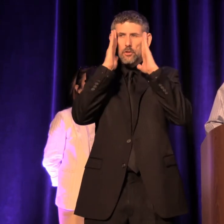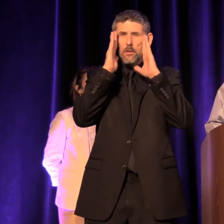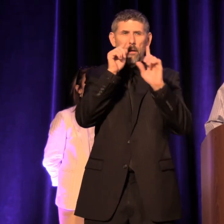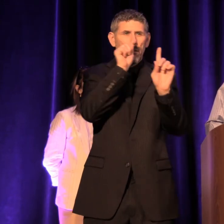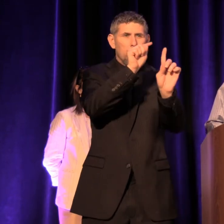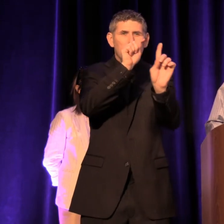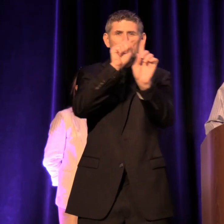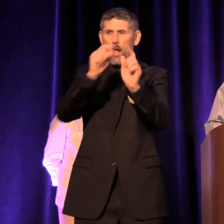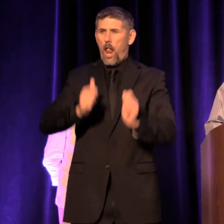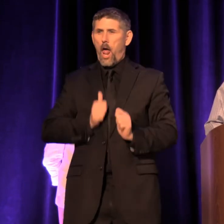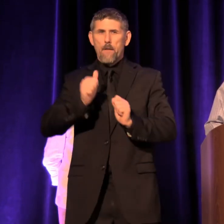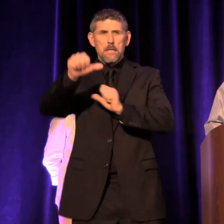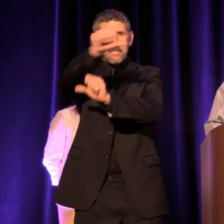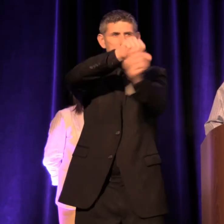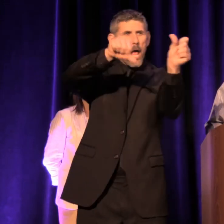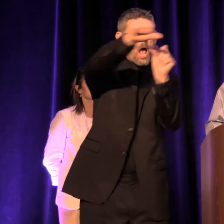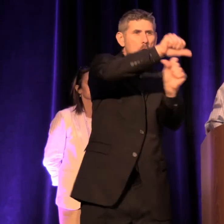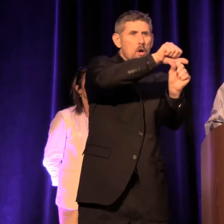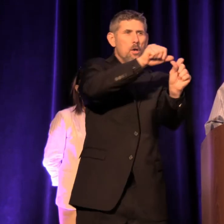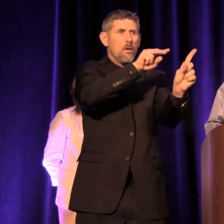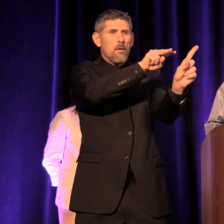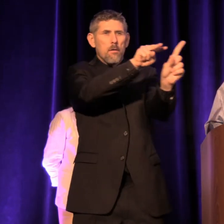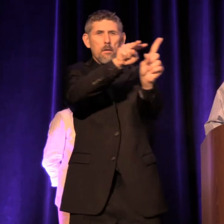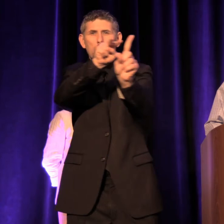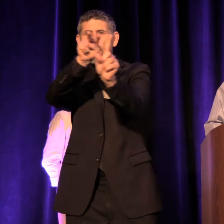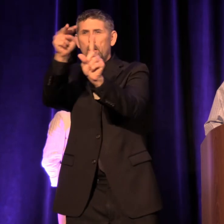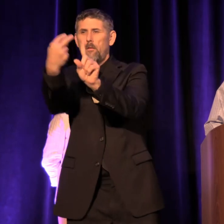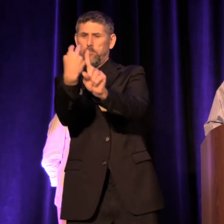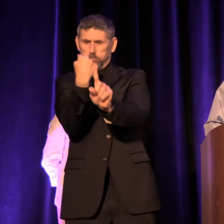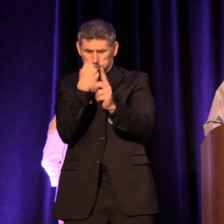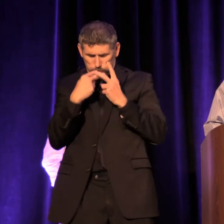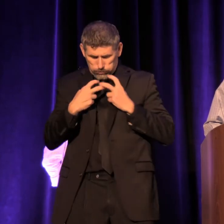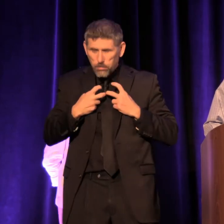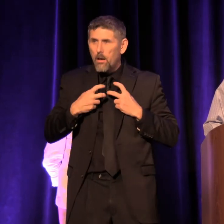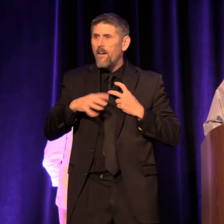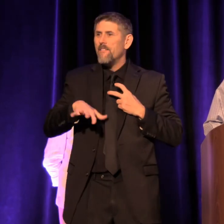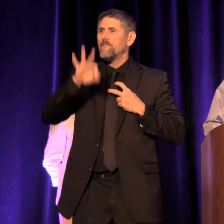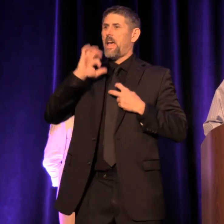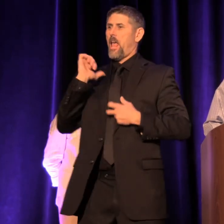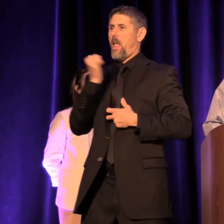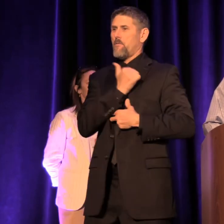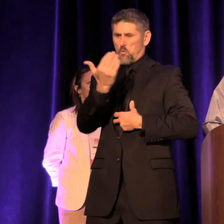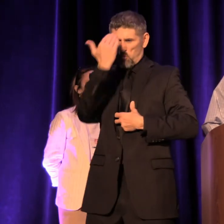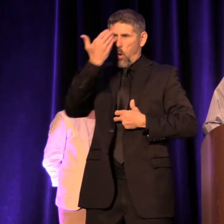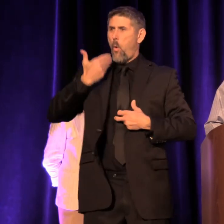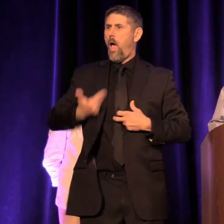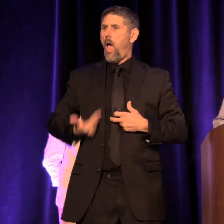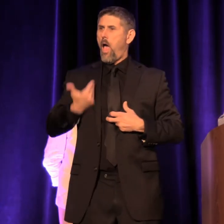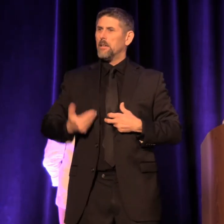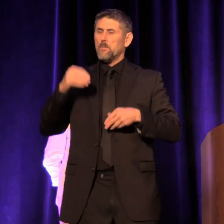we will know ourselves more fully and locate ourselves in a more generous world."